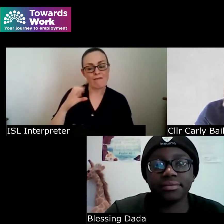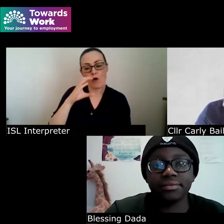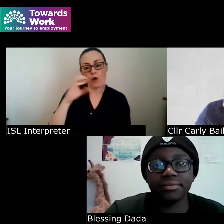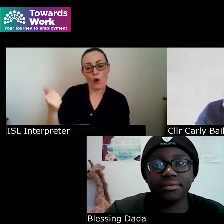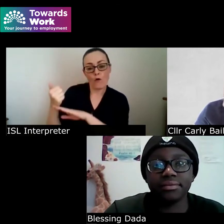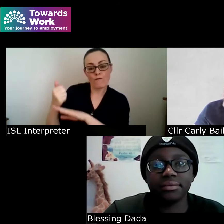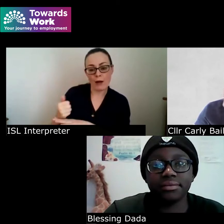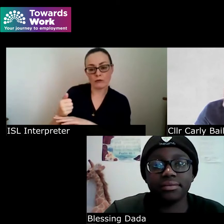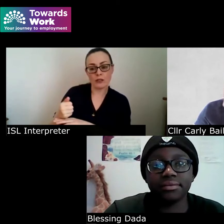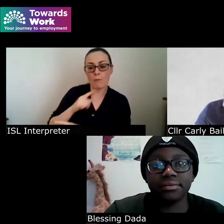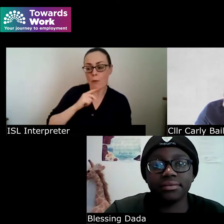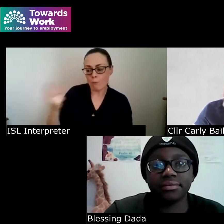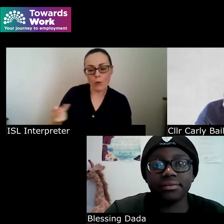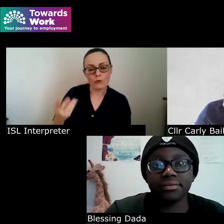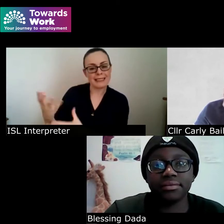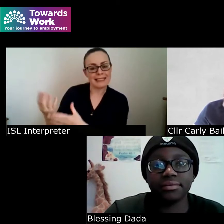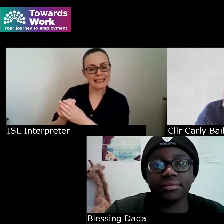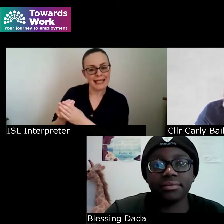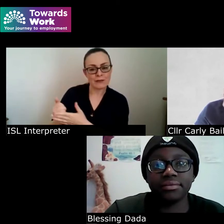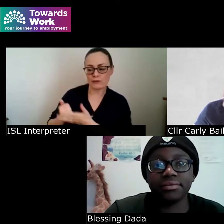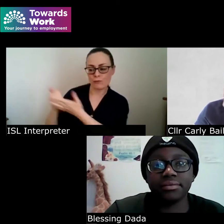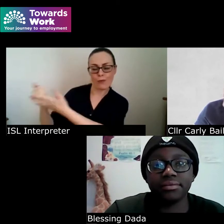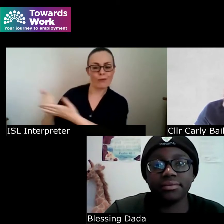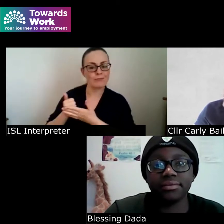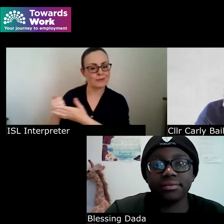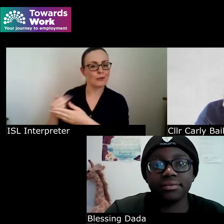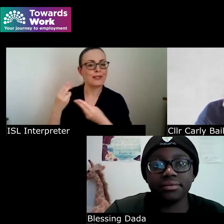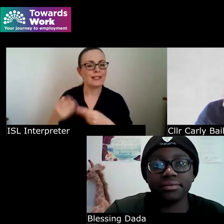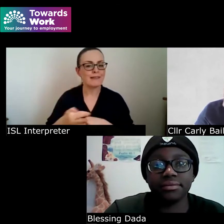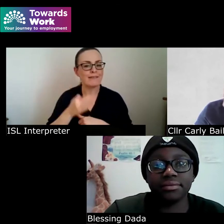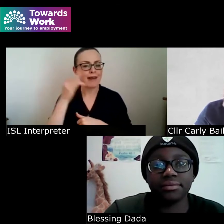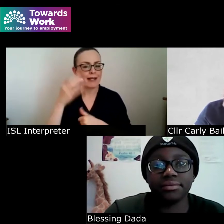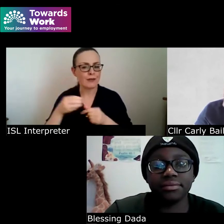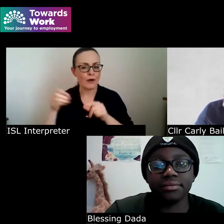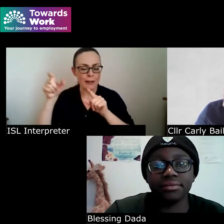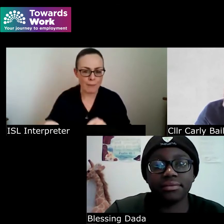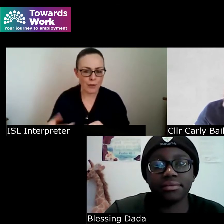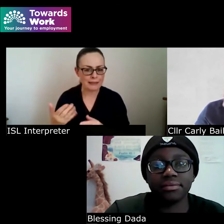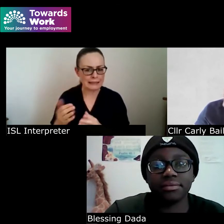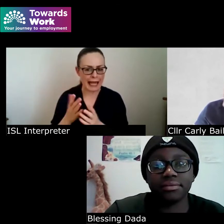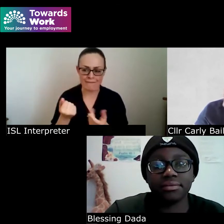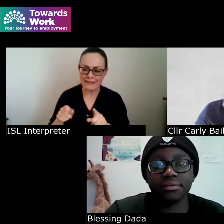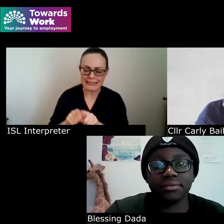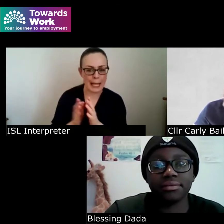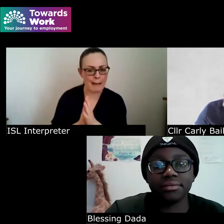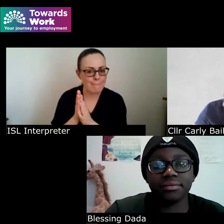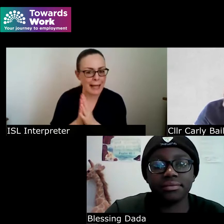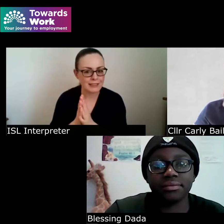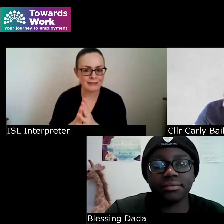who's as passionate about doing what you are as well and surround yourself with a great team